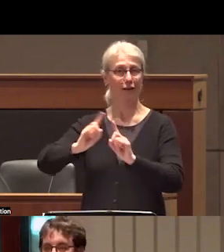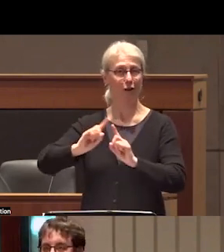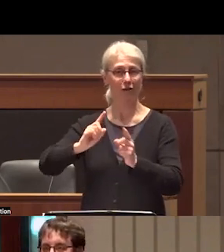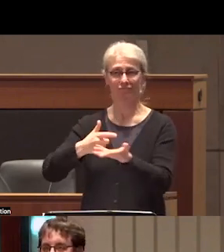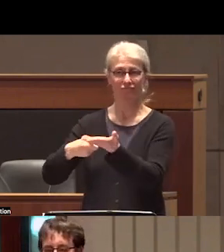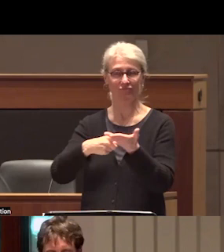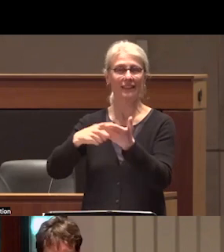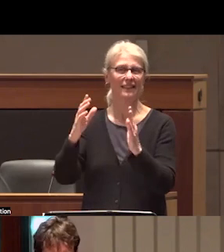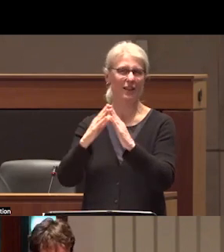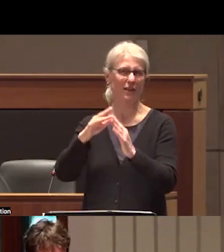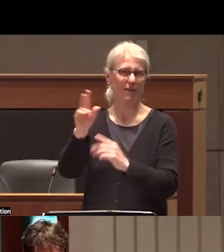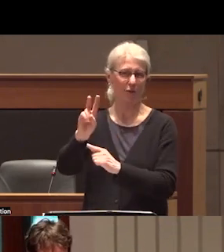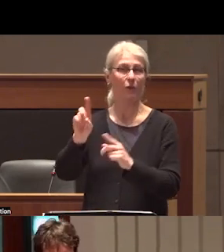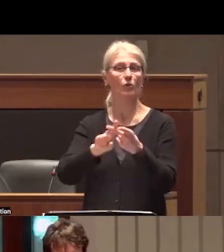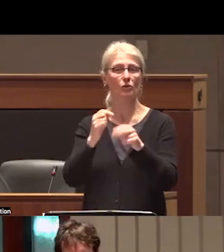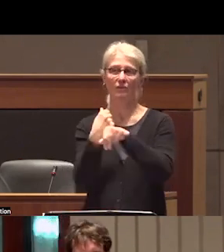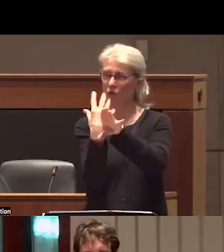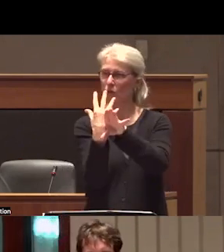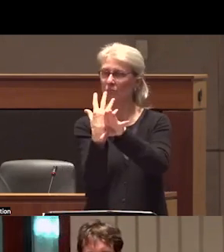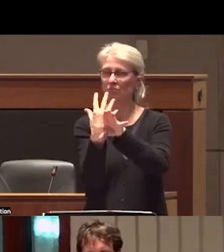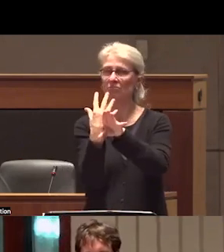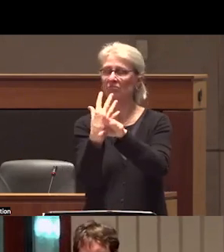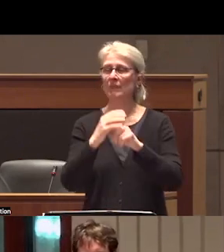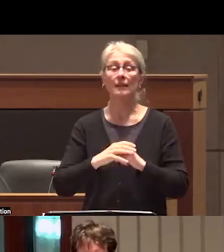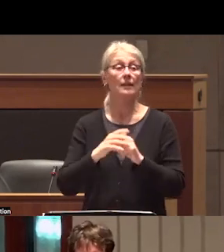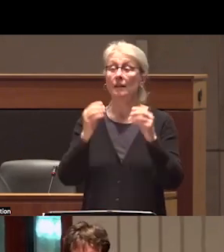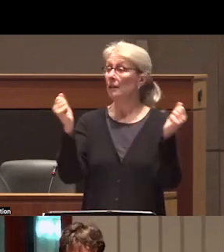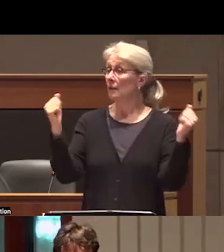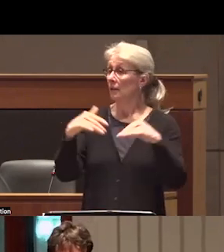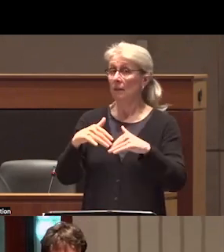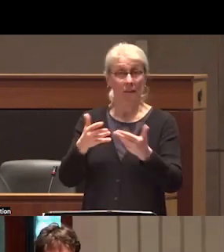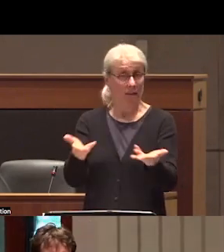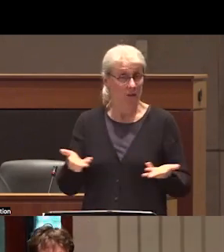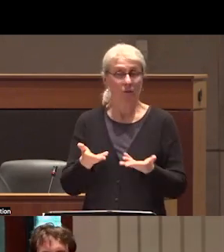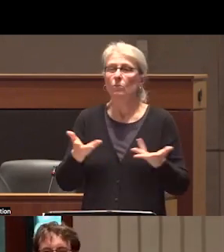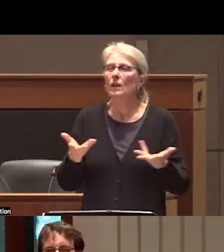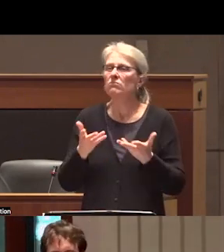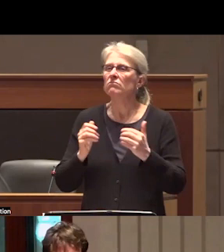streamed online I would like to acknowledge that we are gathered today on the unceded traditional